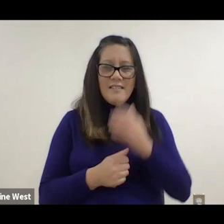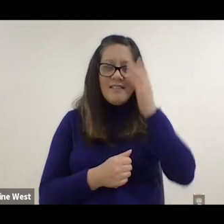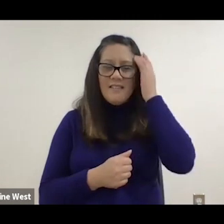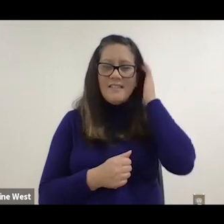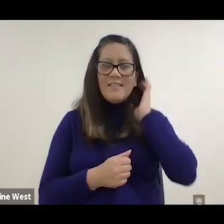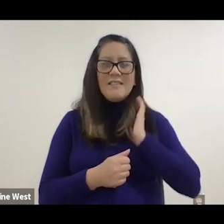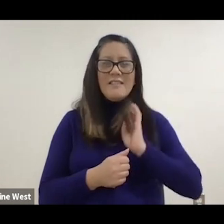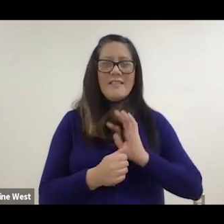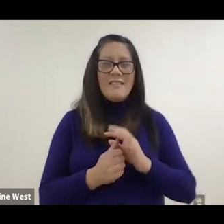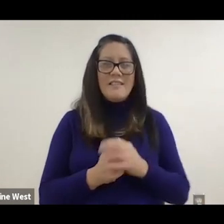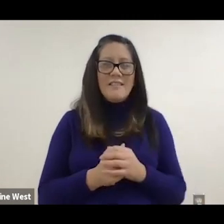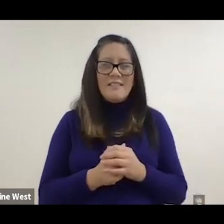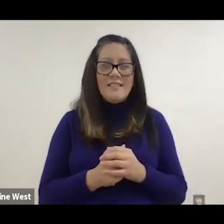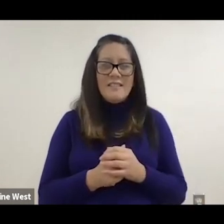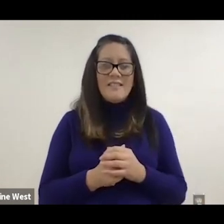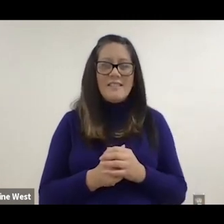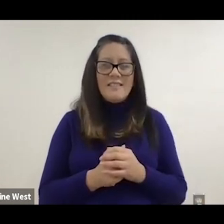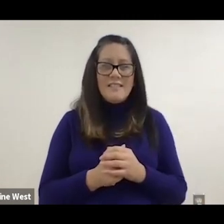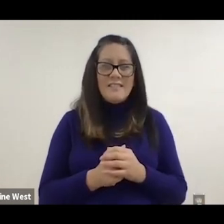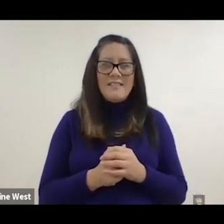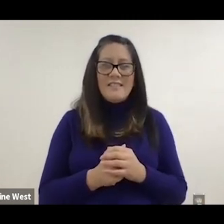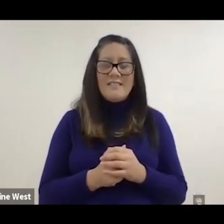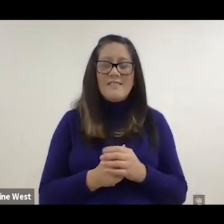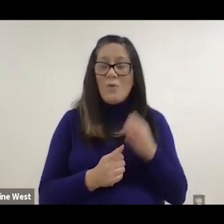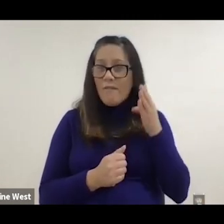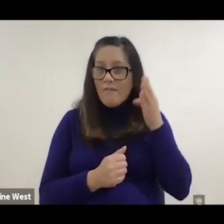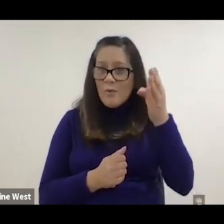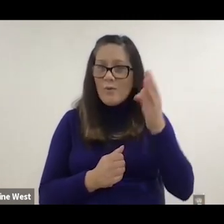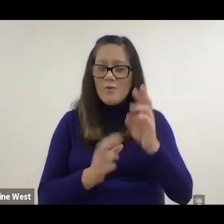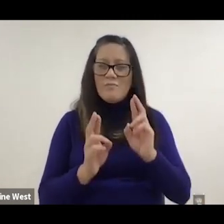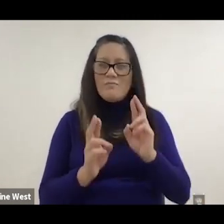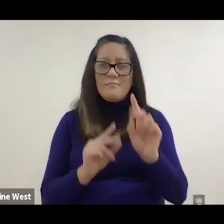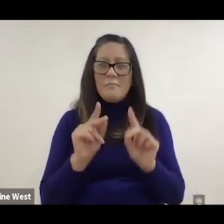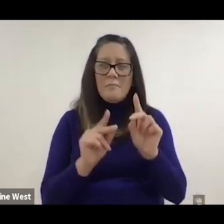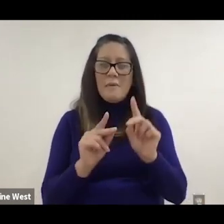would not be so cool that people would just naturally respond, treat for like everybody else.